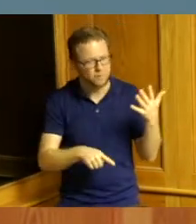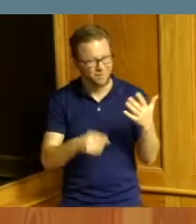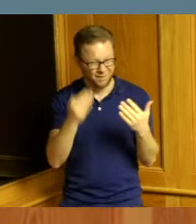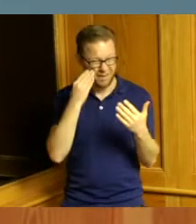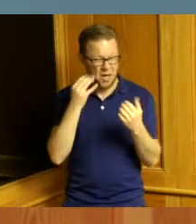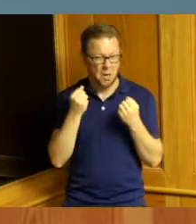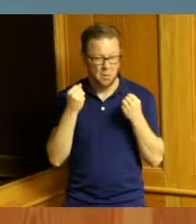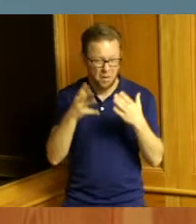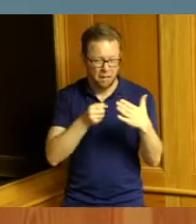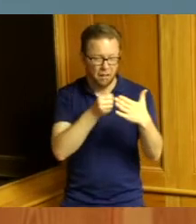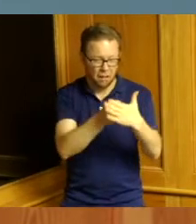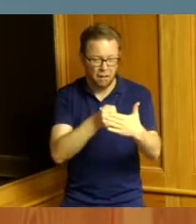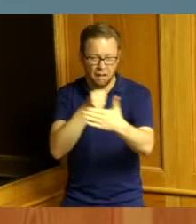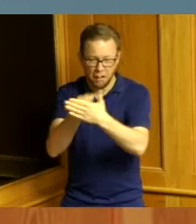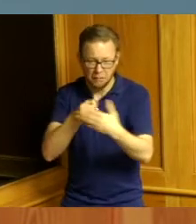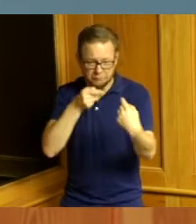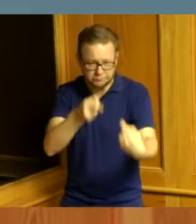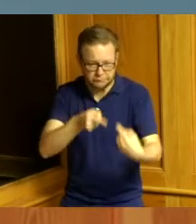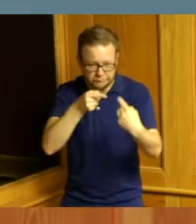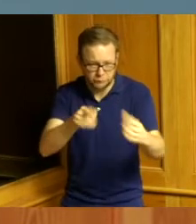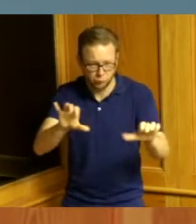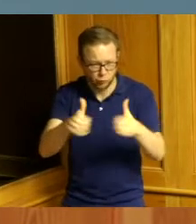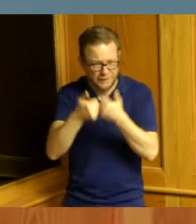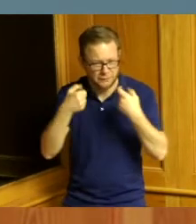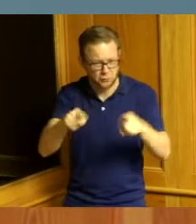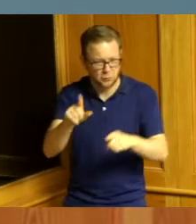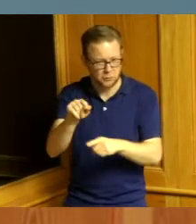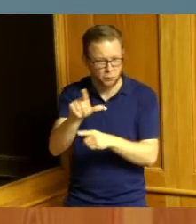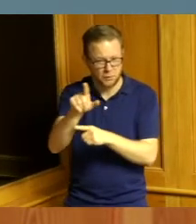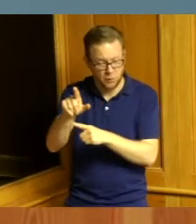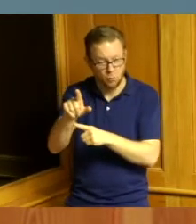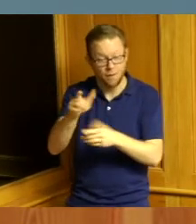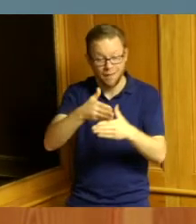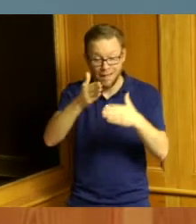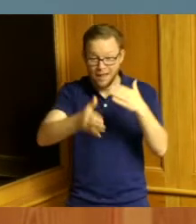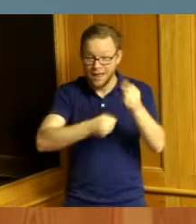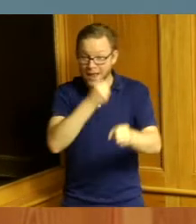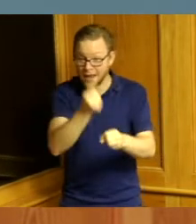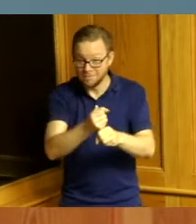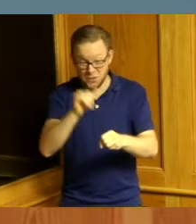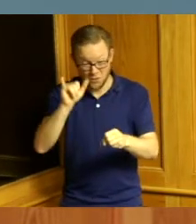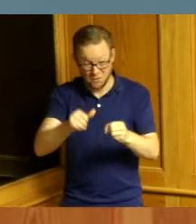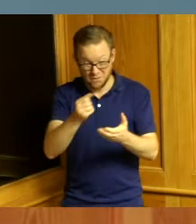2021 and to finish the year with a structurally balanced budget is a huge accomplishment